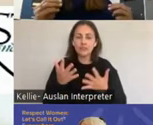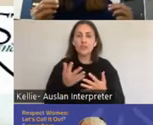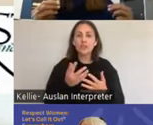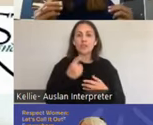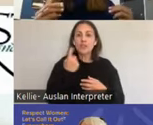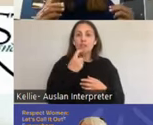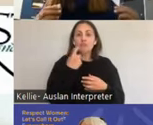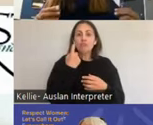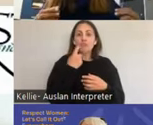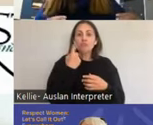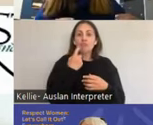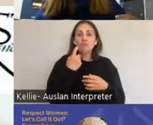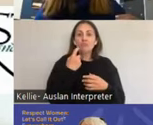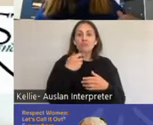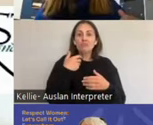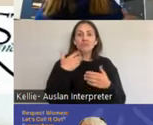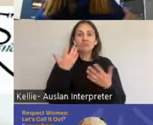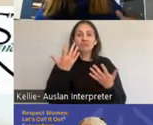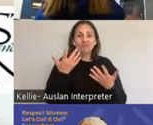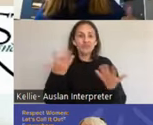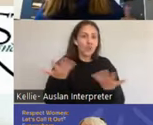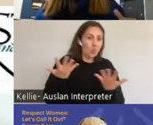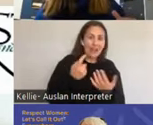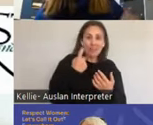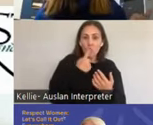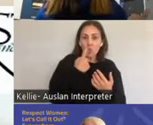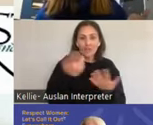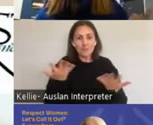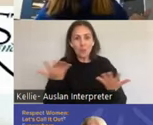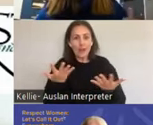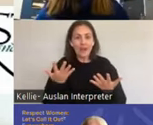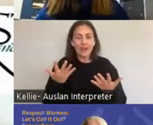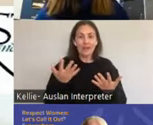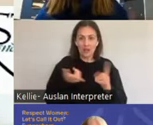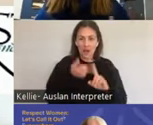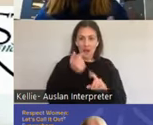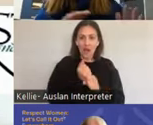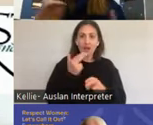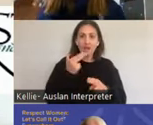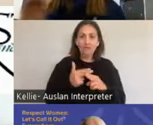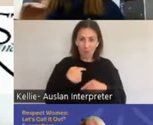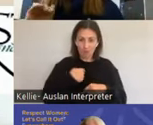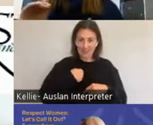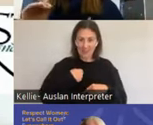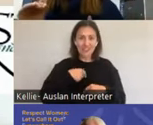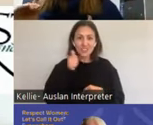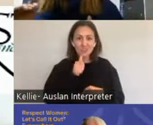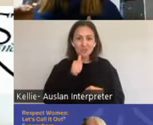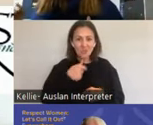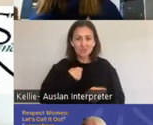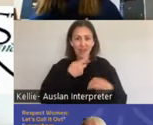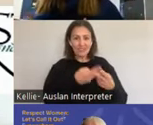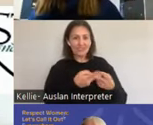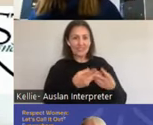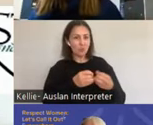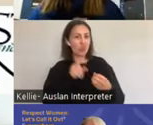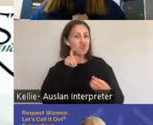not orgasm and I think if I was asked to come in and have sex in front of someone that I didn't know, I probably would hit the, I'm not going to orgasm concept.